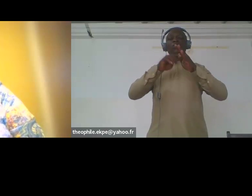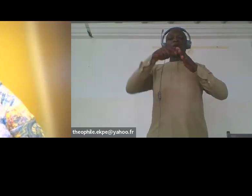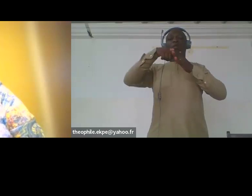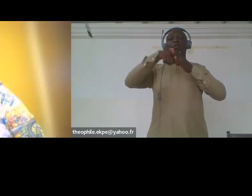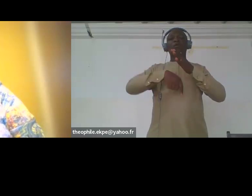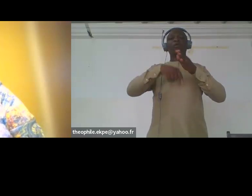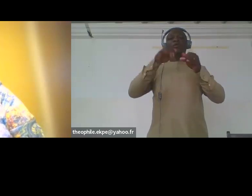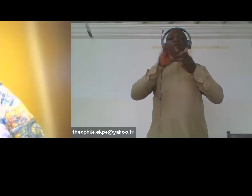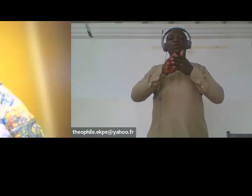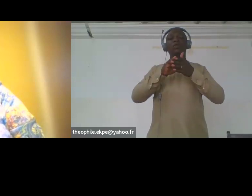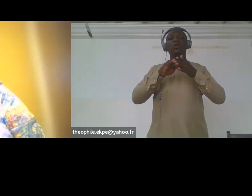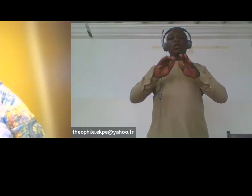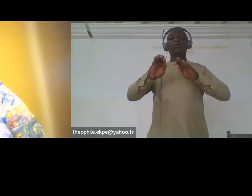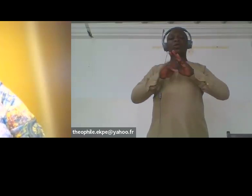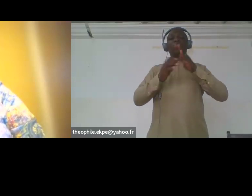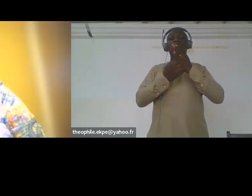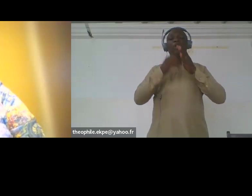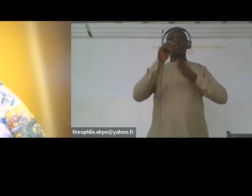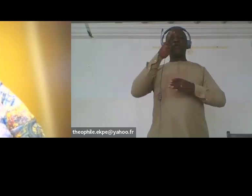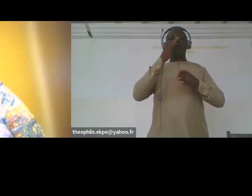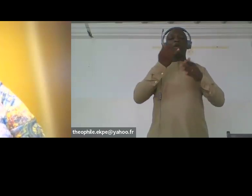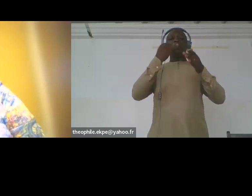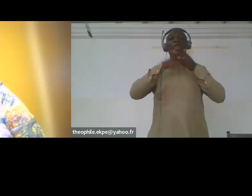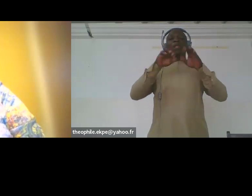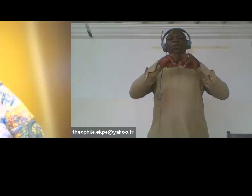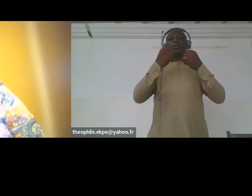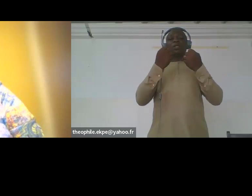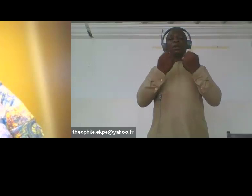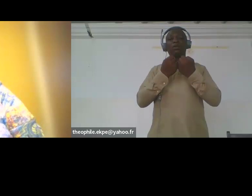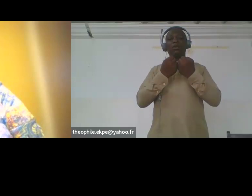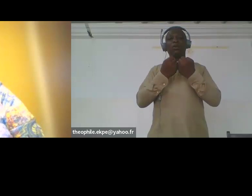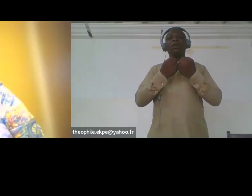the business sector in the informal settlements of Nairobi county, and we used